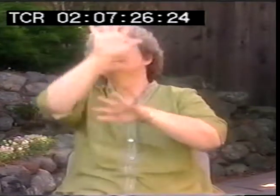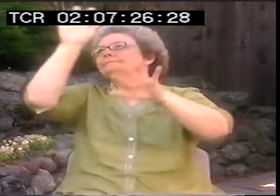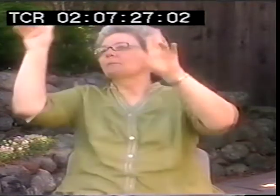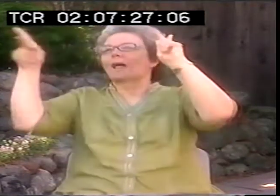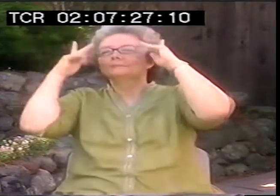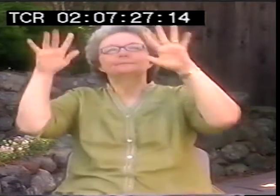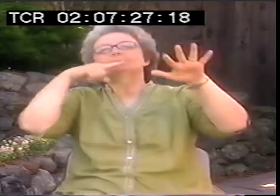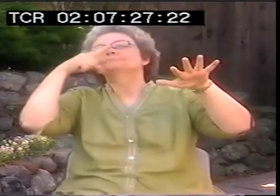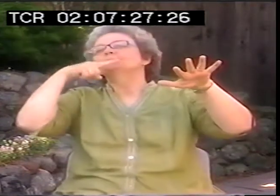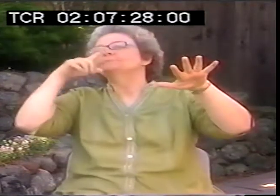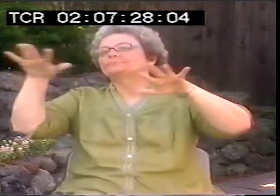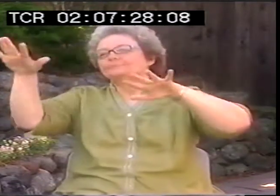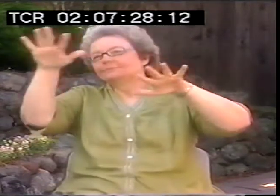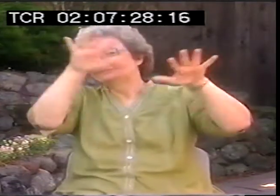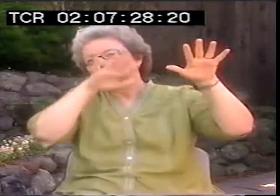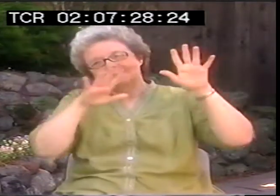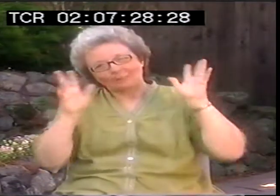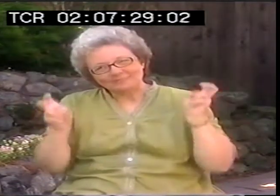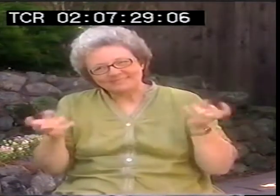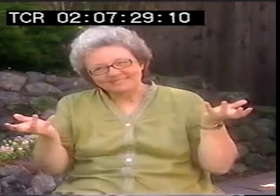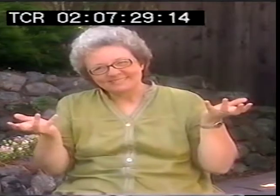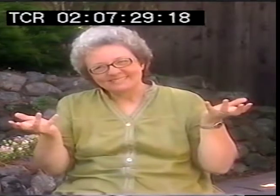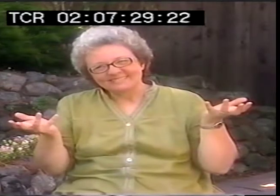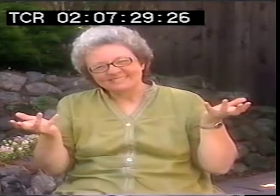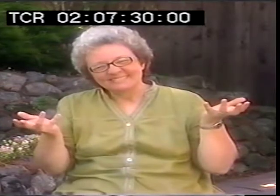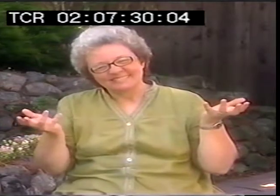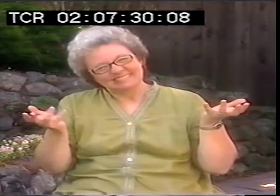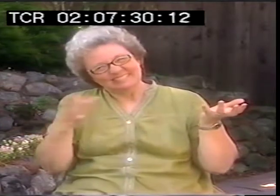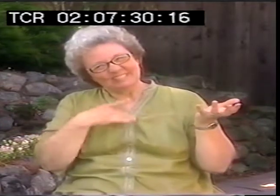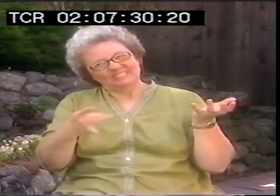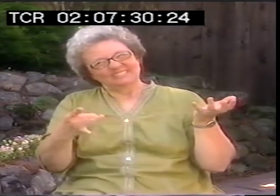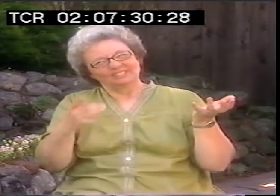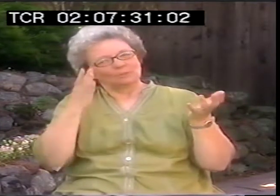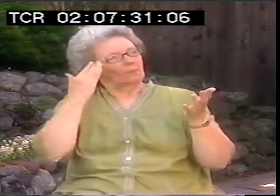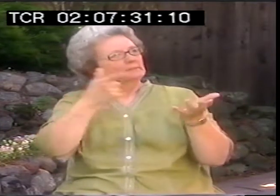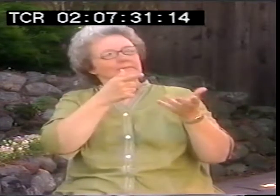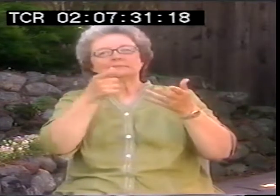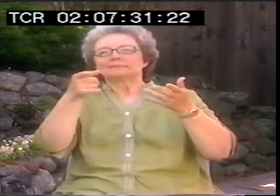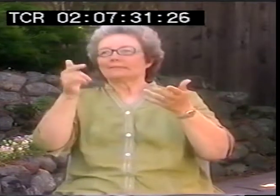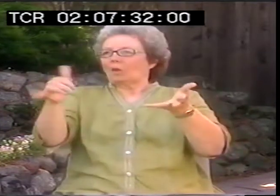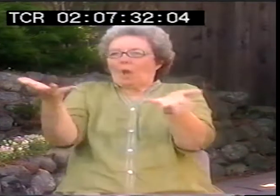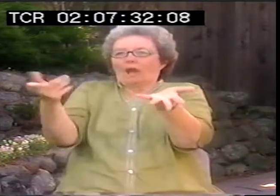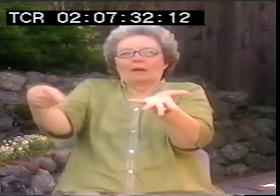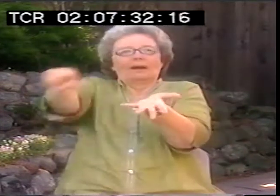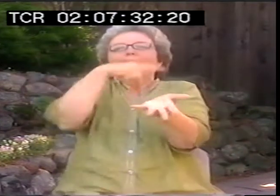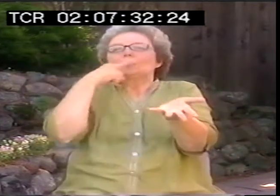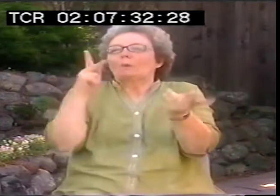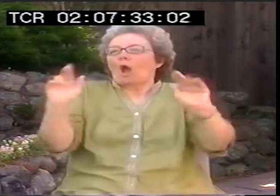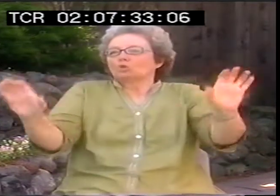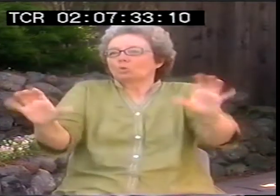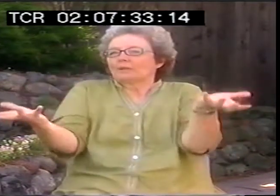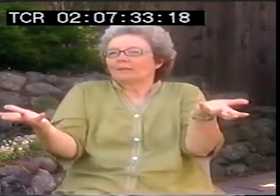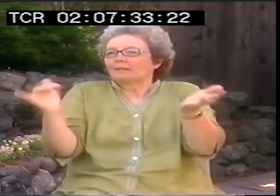I mean. Subjects could be politics. That's a hearing thing I think.